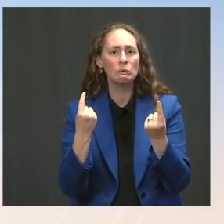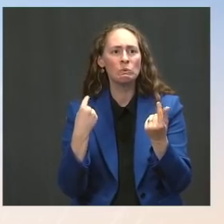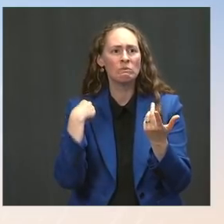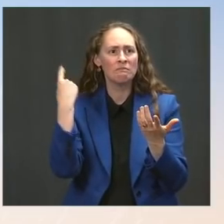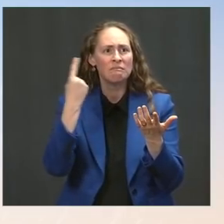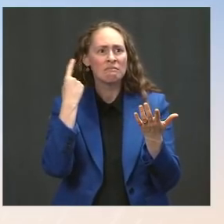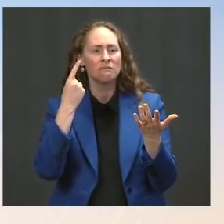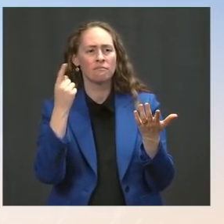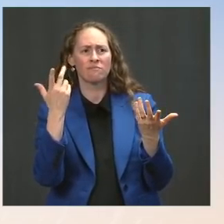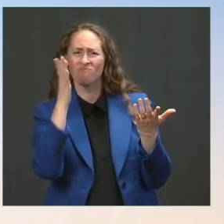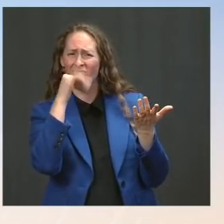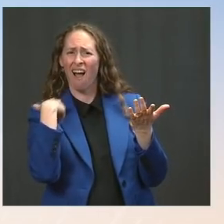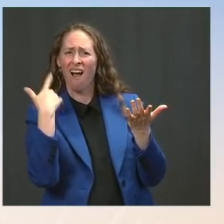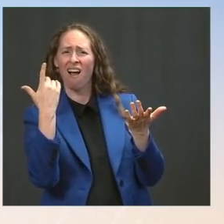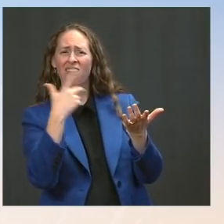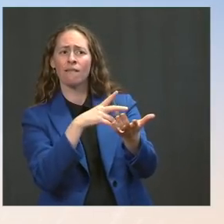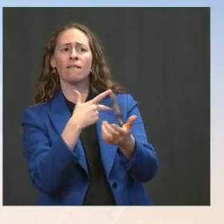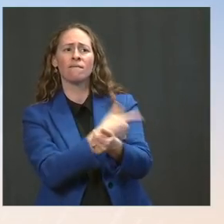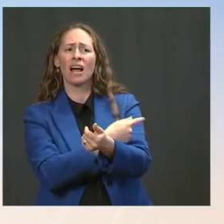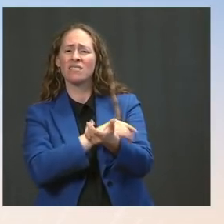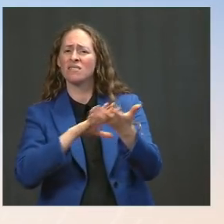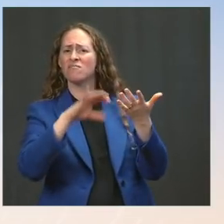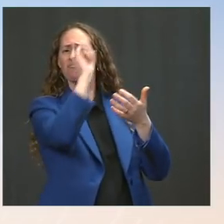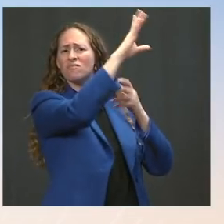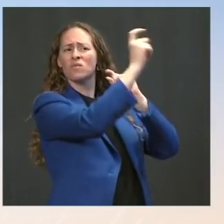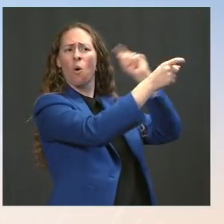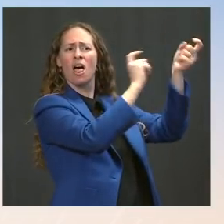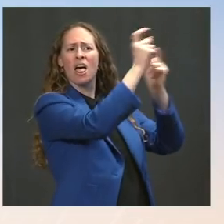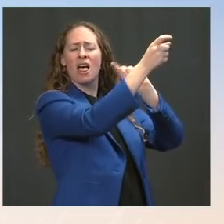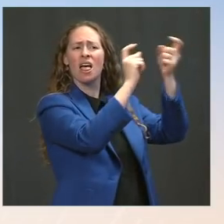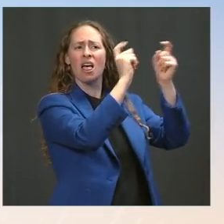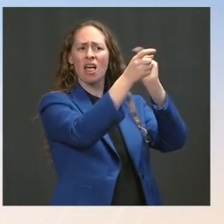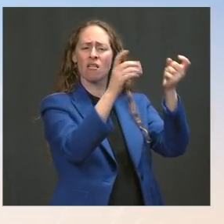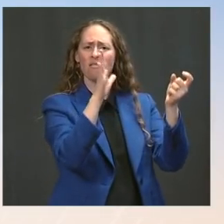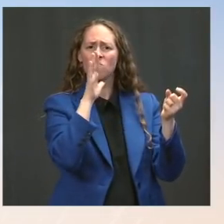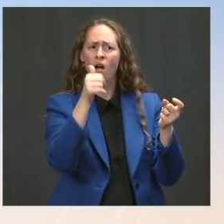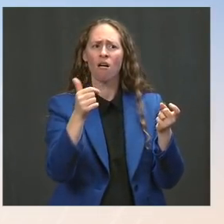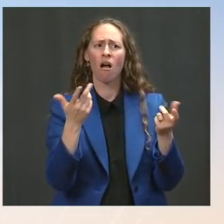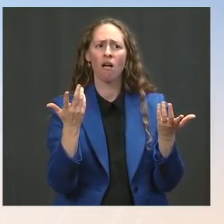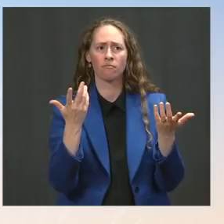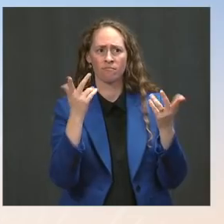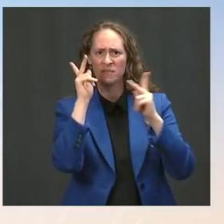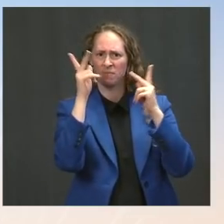should a portion of those be allocated for Americans? What -- Ms. Psaki: That's a really good question.